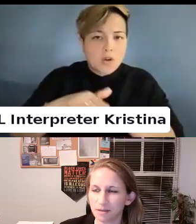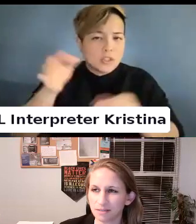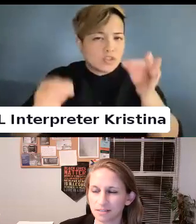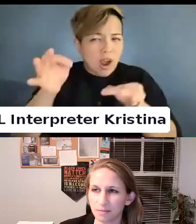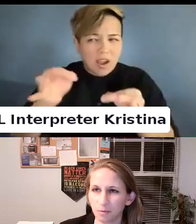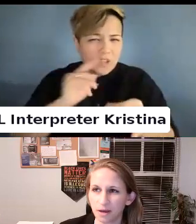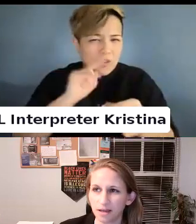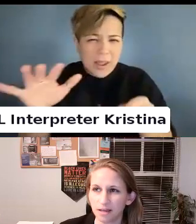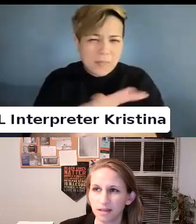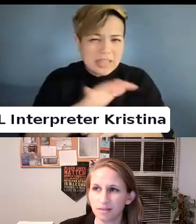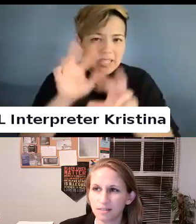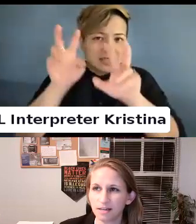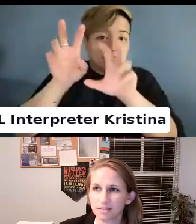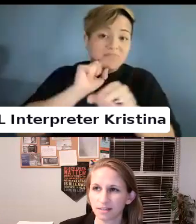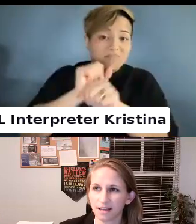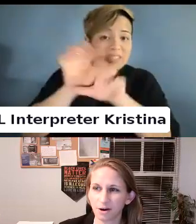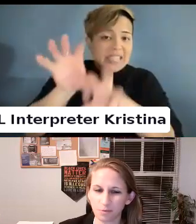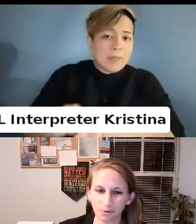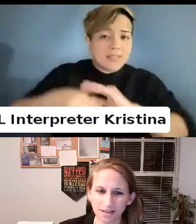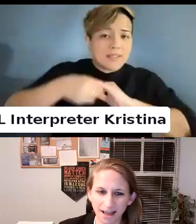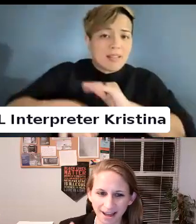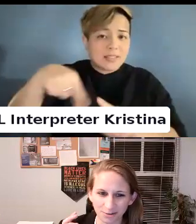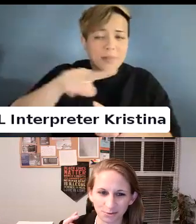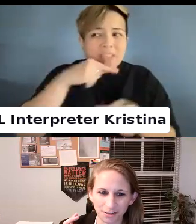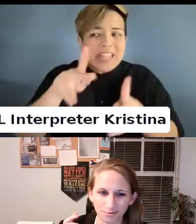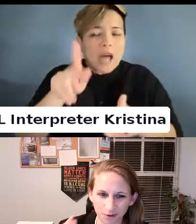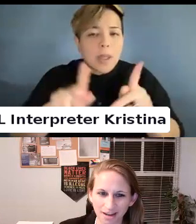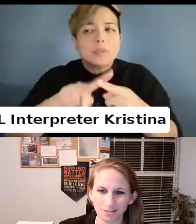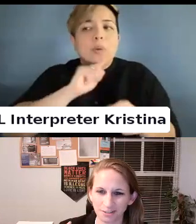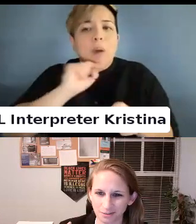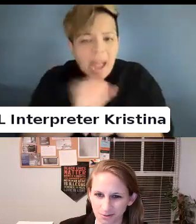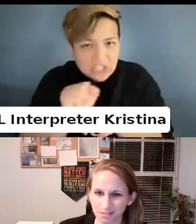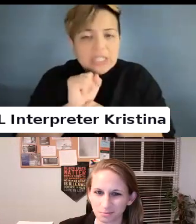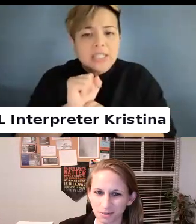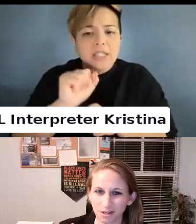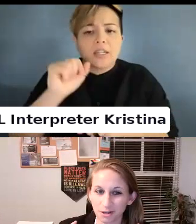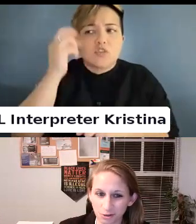It dismantles them anyway, which does not allow people to actually rationally and reasonably